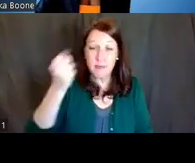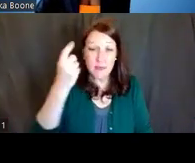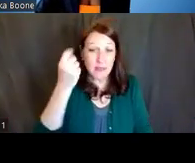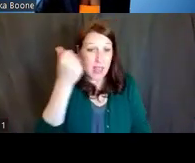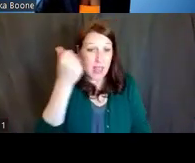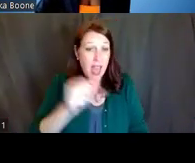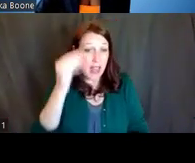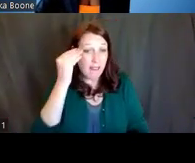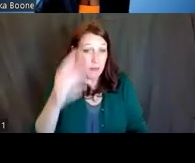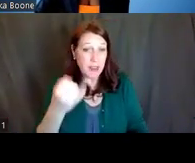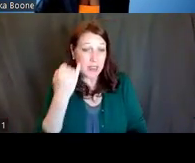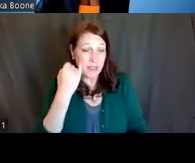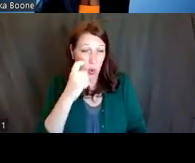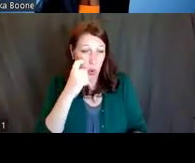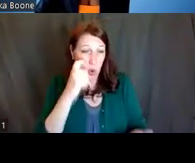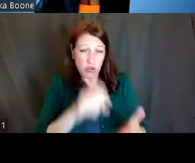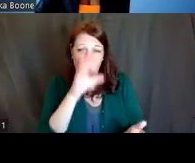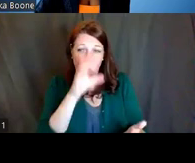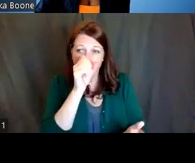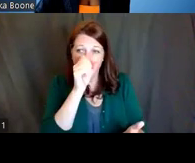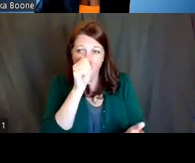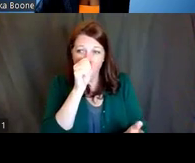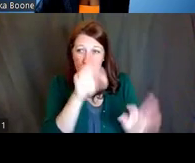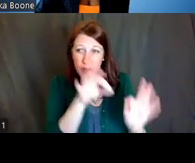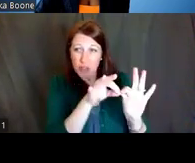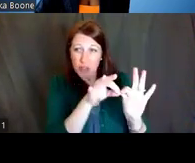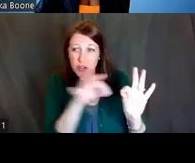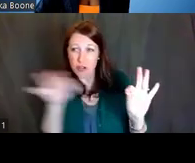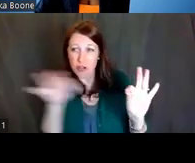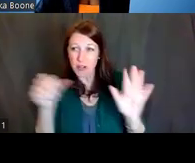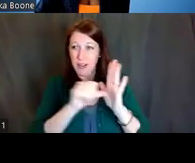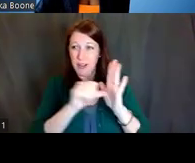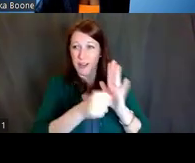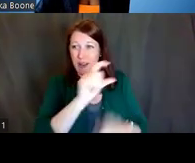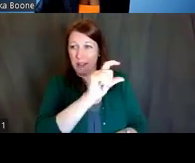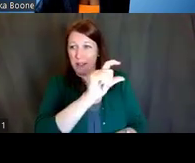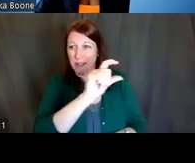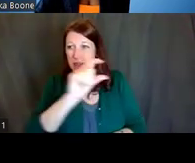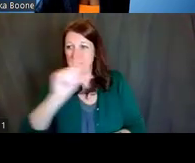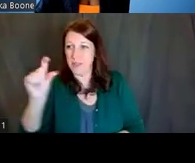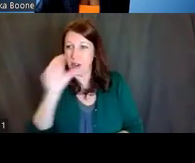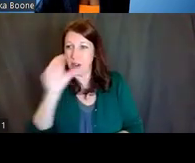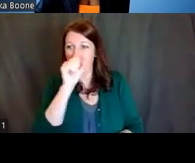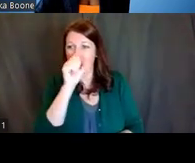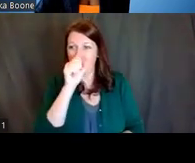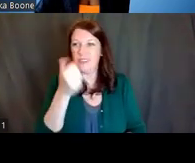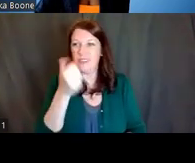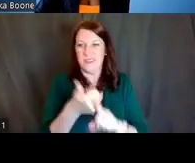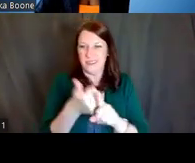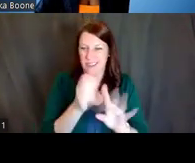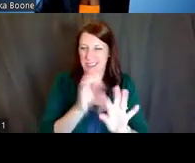text in the following slides, or highlighted in orange text, is considered to be significant tip or information